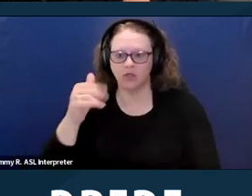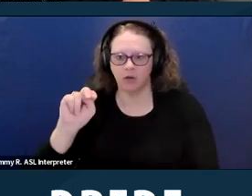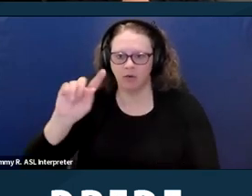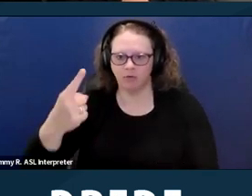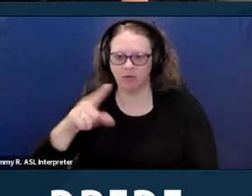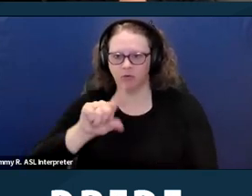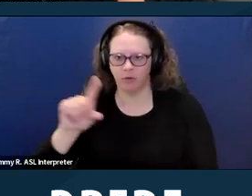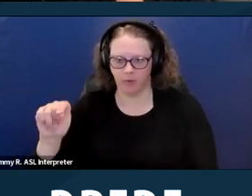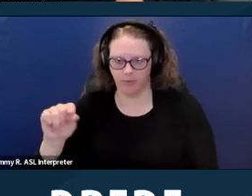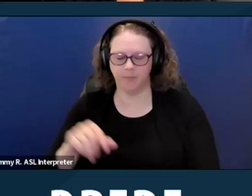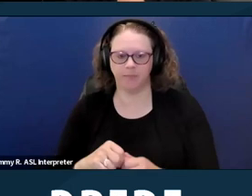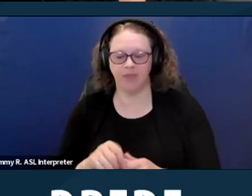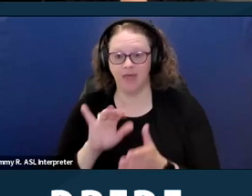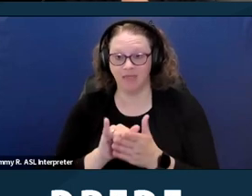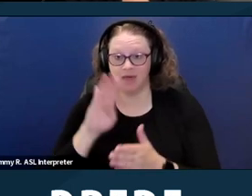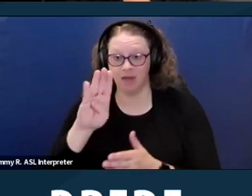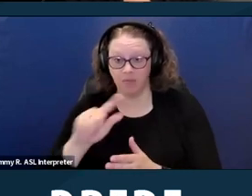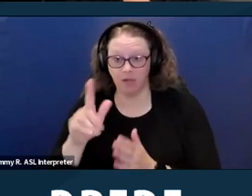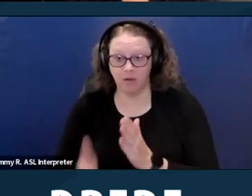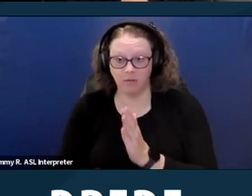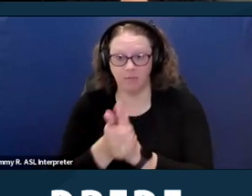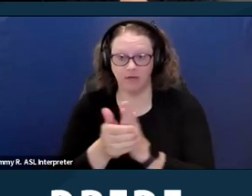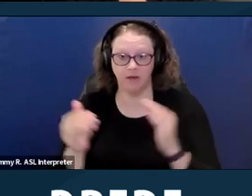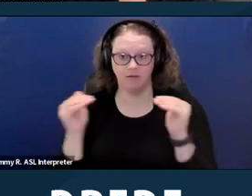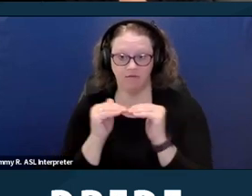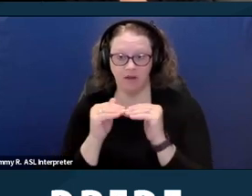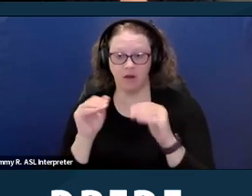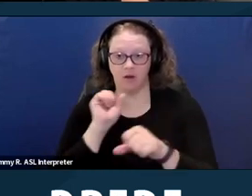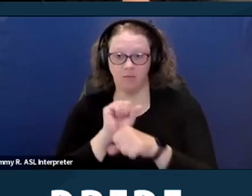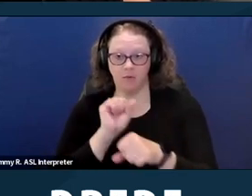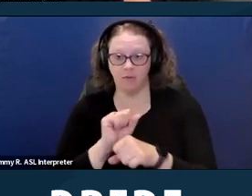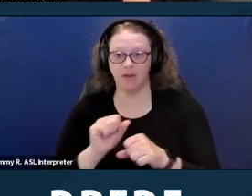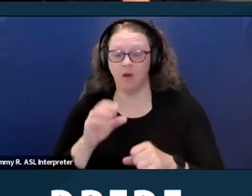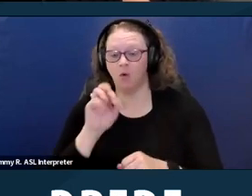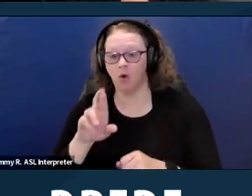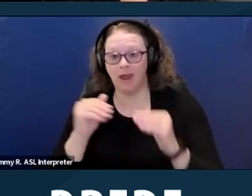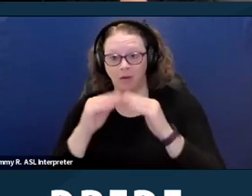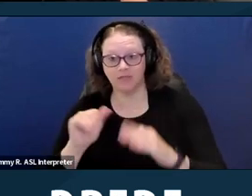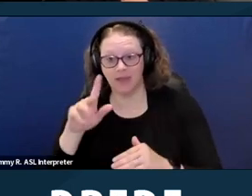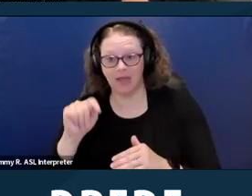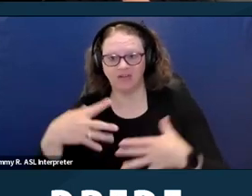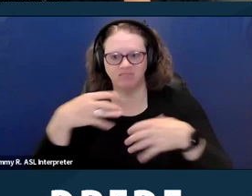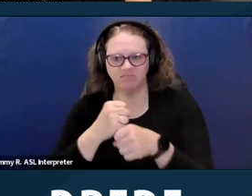Now that bill amended the Fair Employment and Housing Act or FEHA to make it clear that landlords